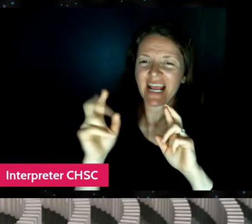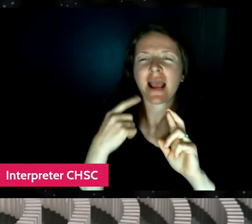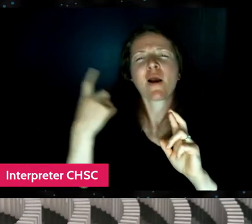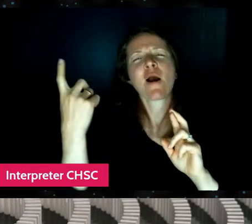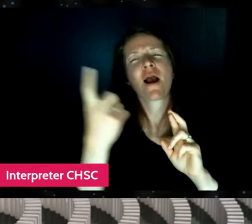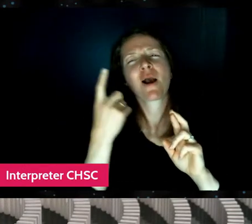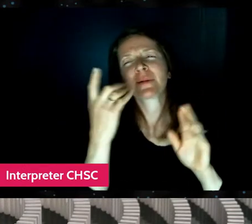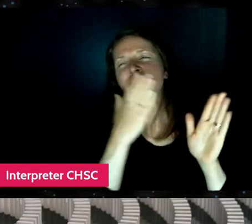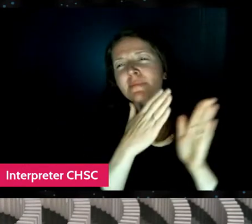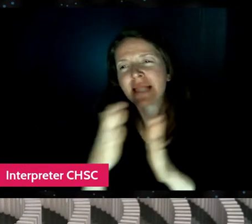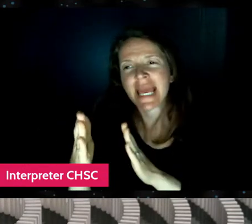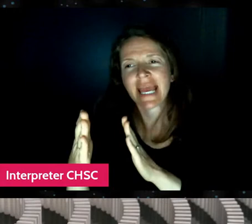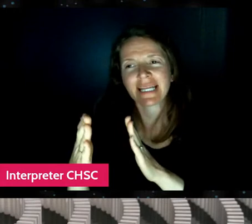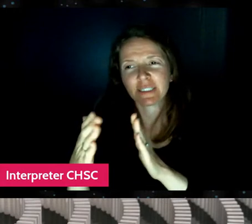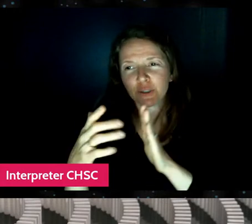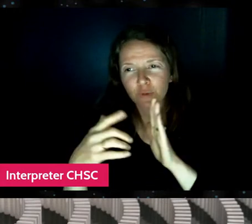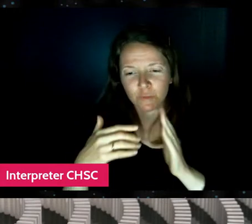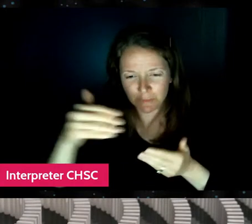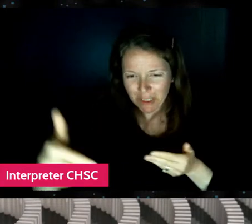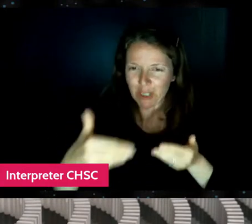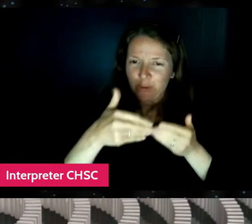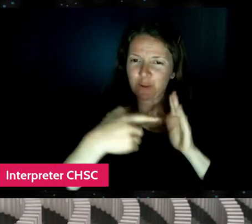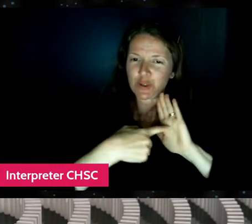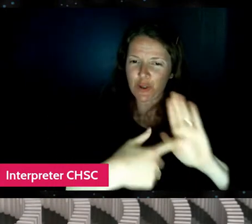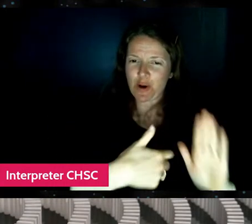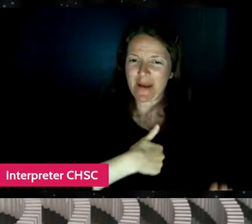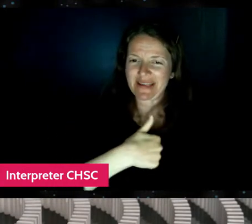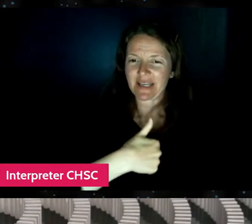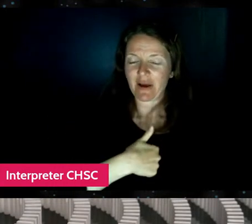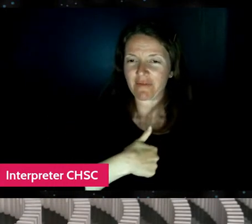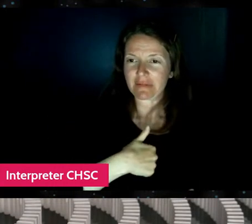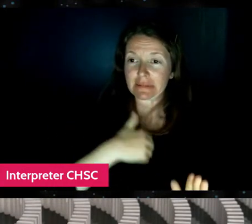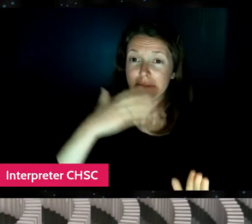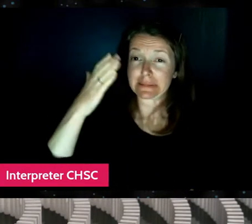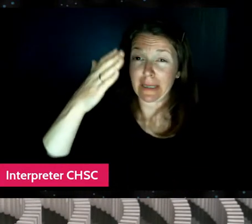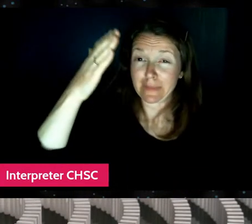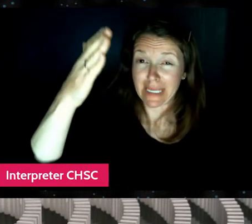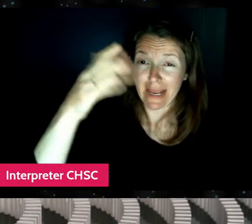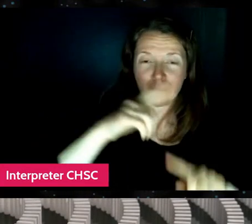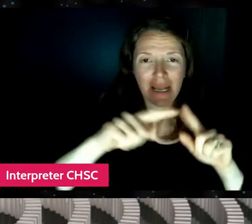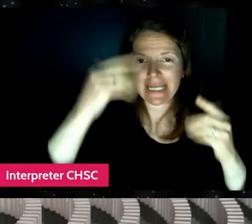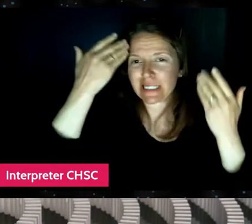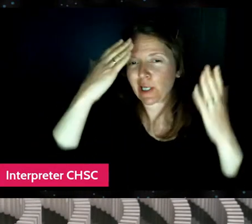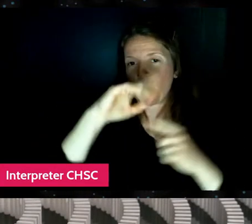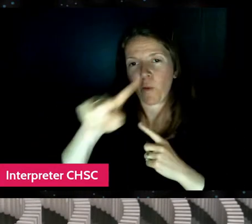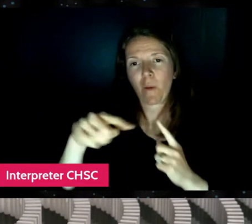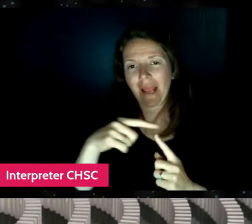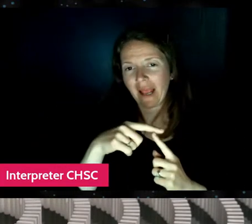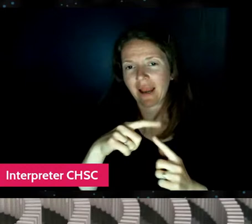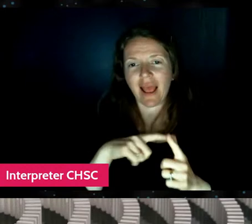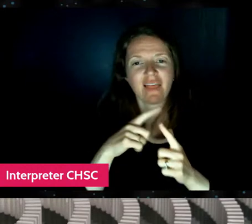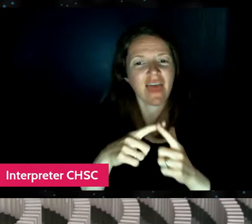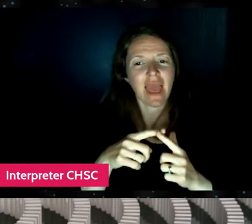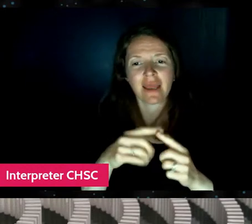at some point, I just didn't know when and then the opportunity just kind of like hit me at a certain point